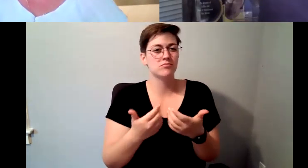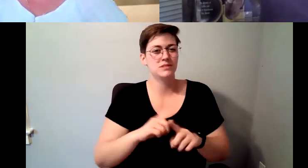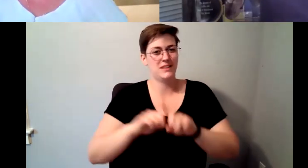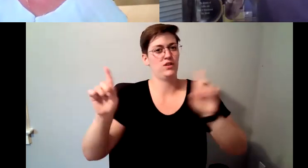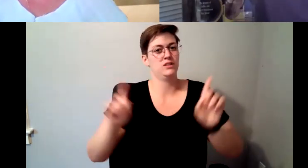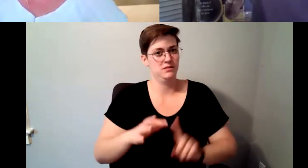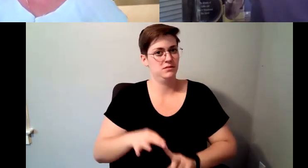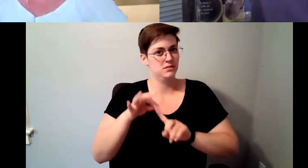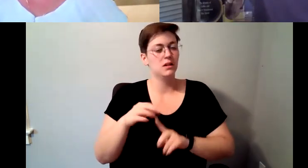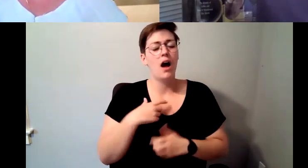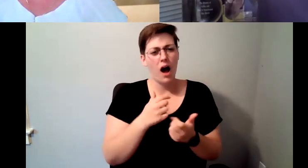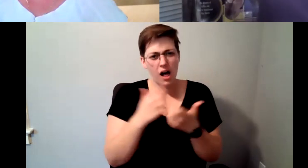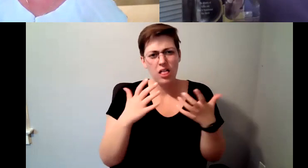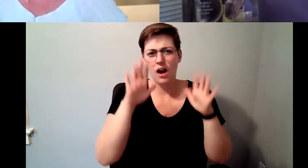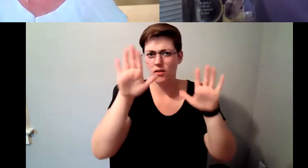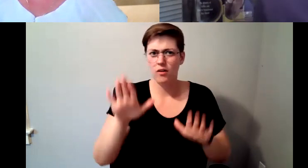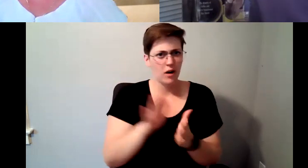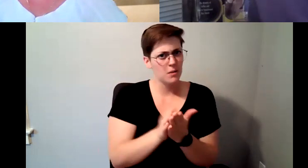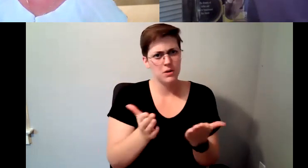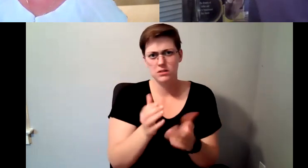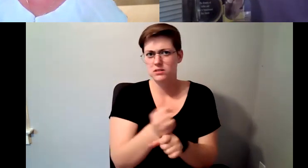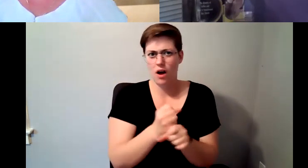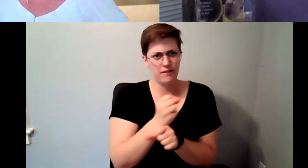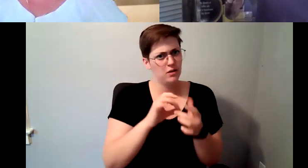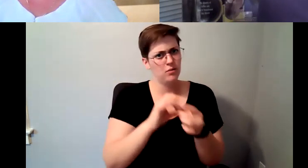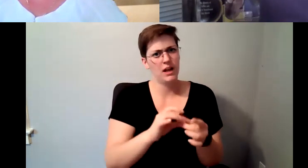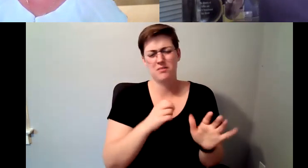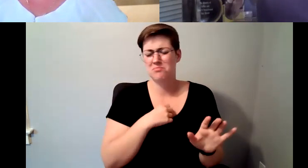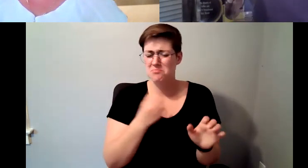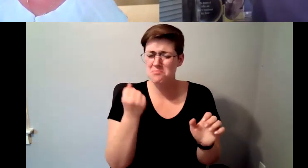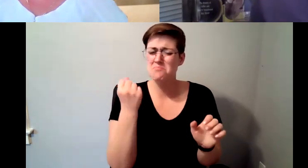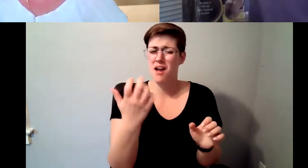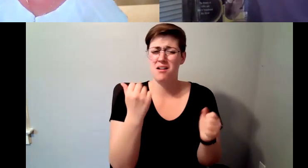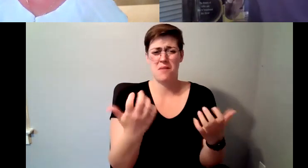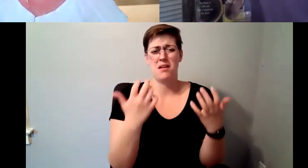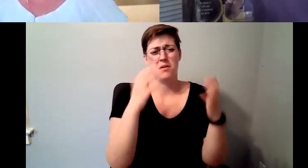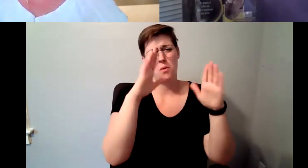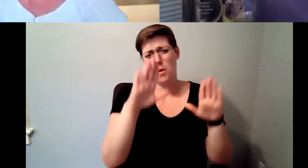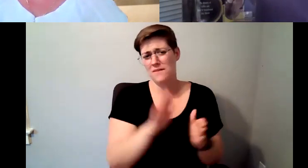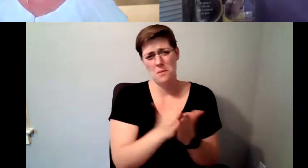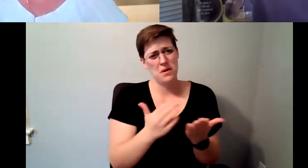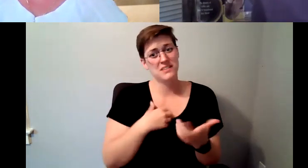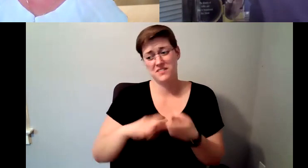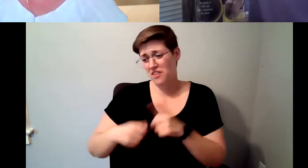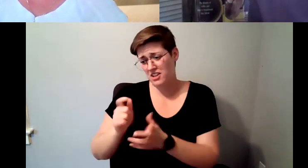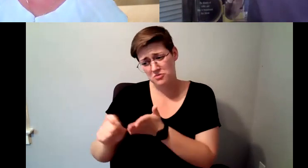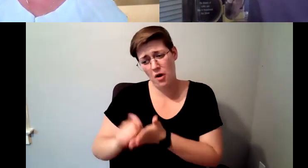have a great library of wonderful wonderful books and friends that have written books that I called them up and said, this is the greatest book could ever be written.